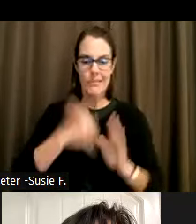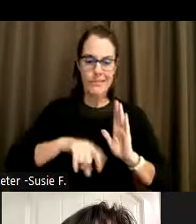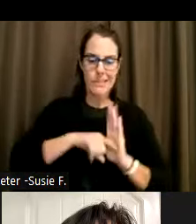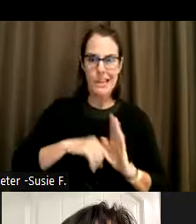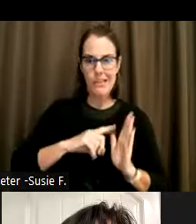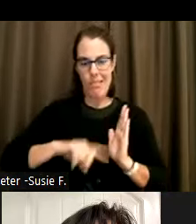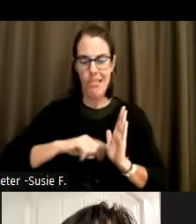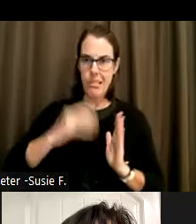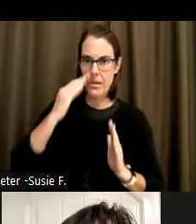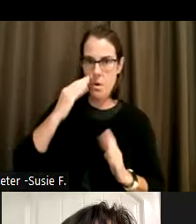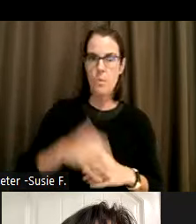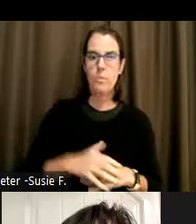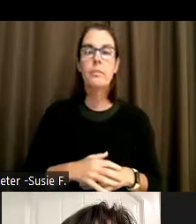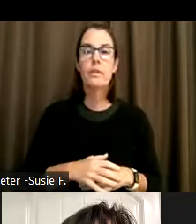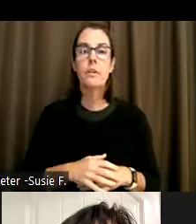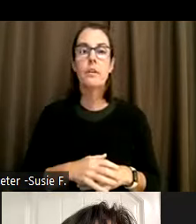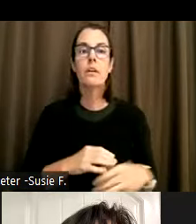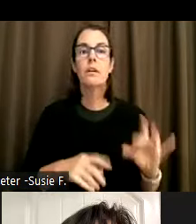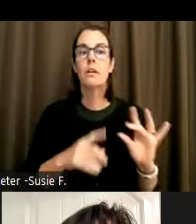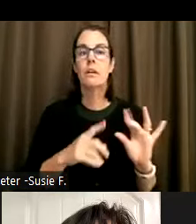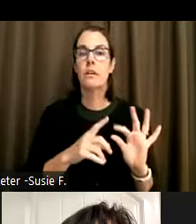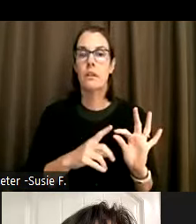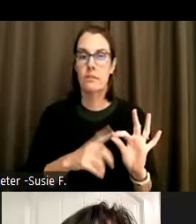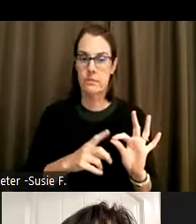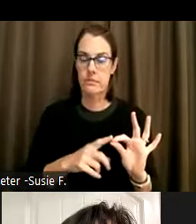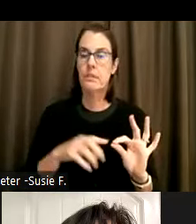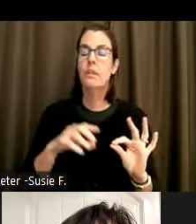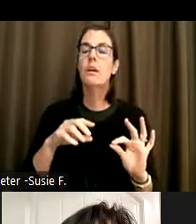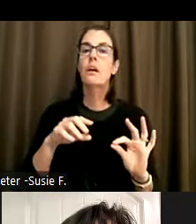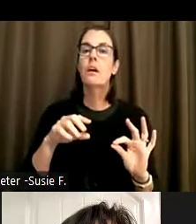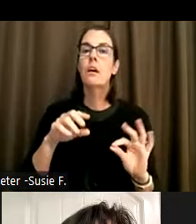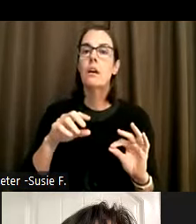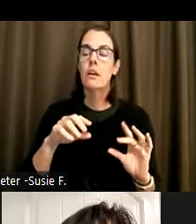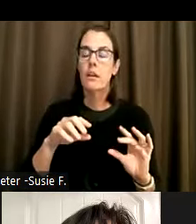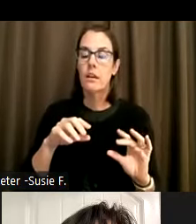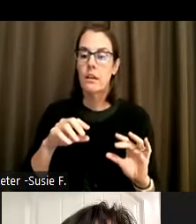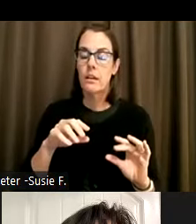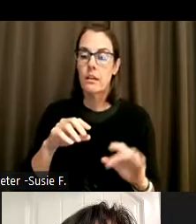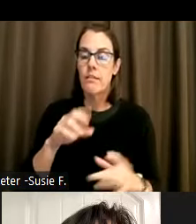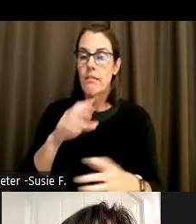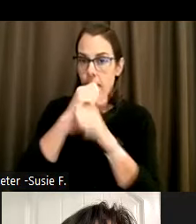Be mindful of confidentiality and request permission to share the words or stories of others.